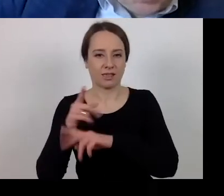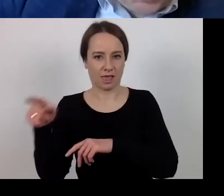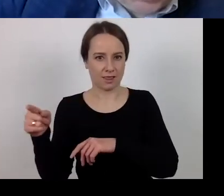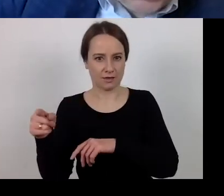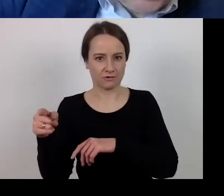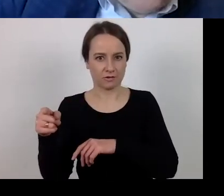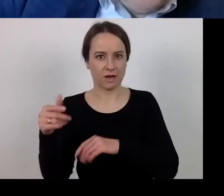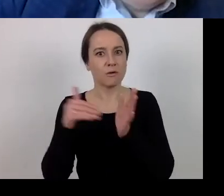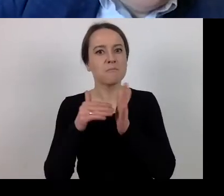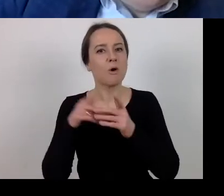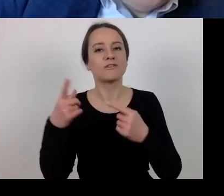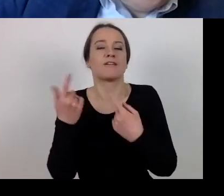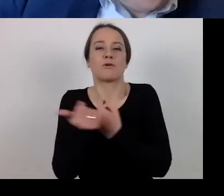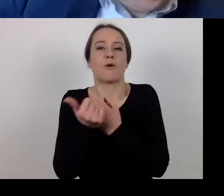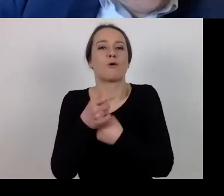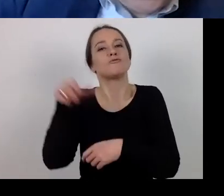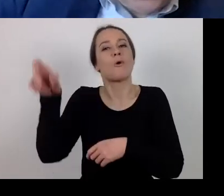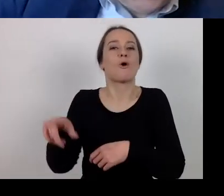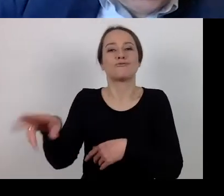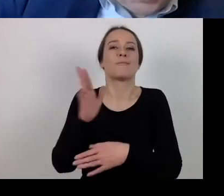the beneficiary will be exempt from any liability.